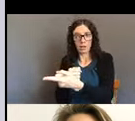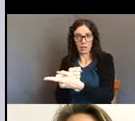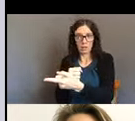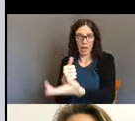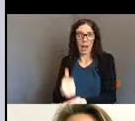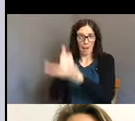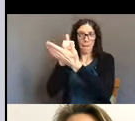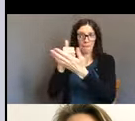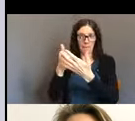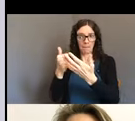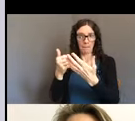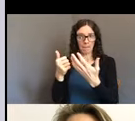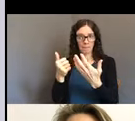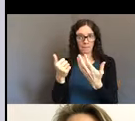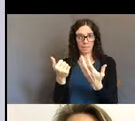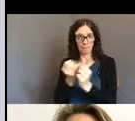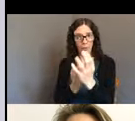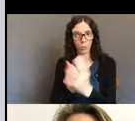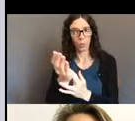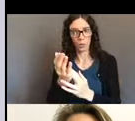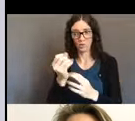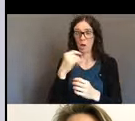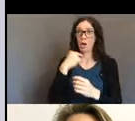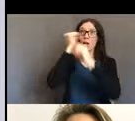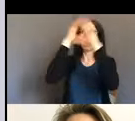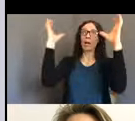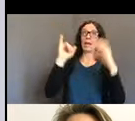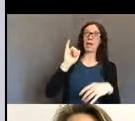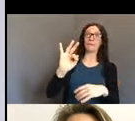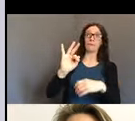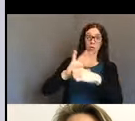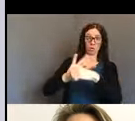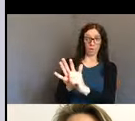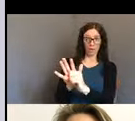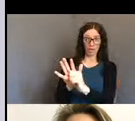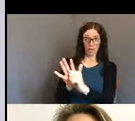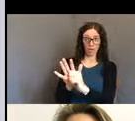And, when I was hearing, starting to hear stories and DRO started getting calls and the